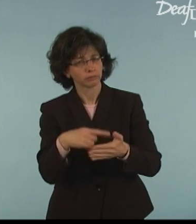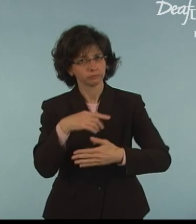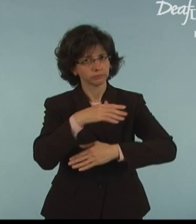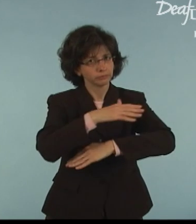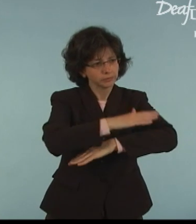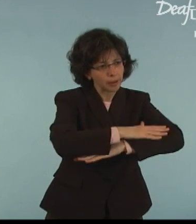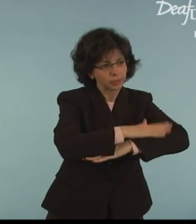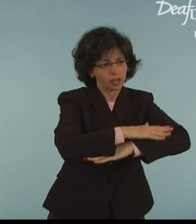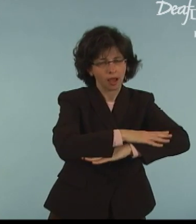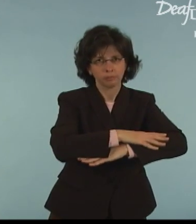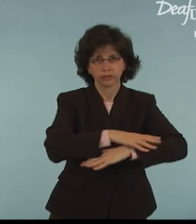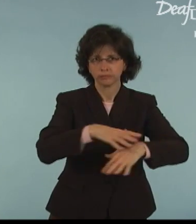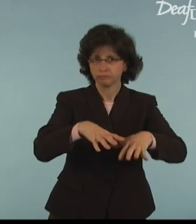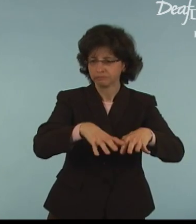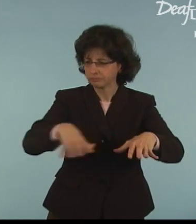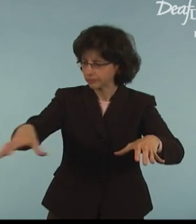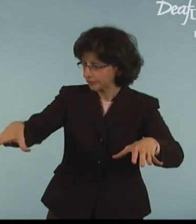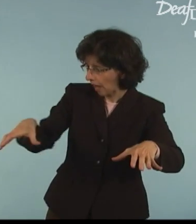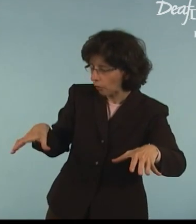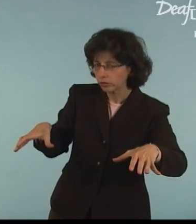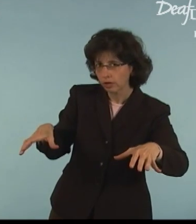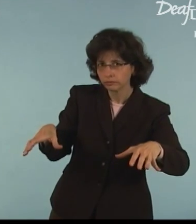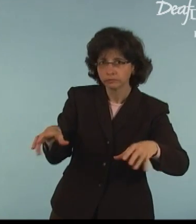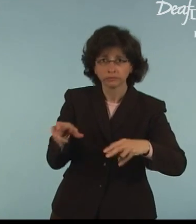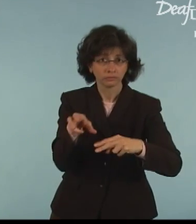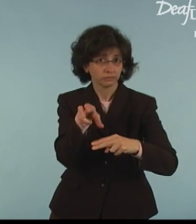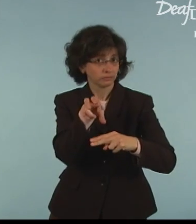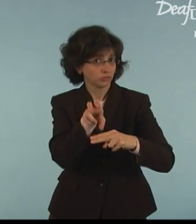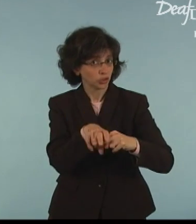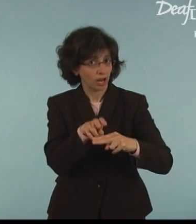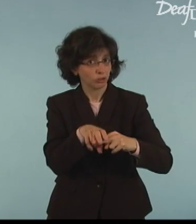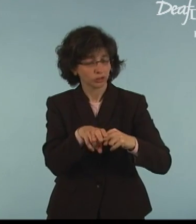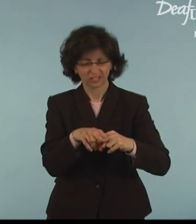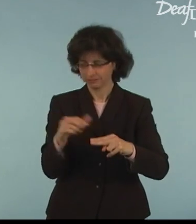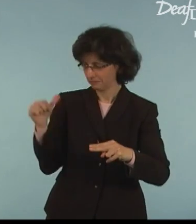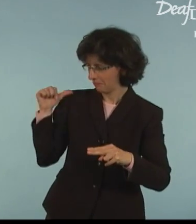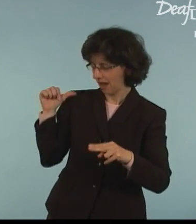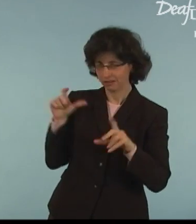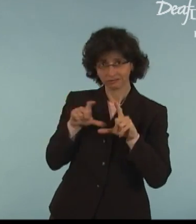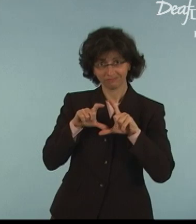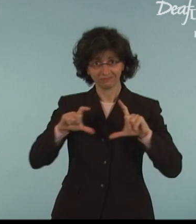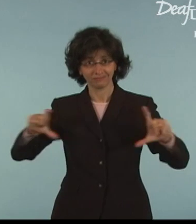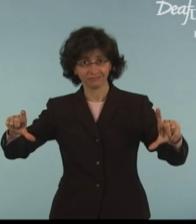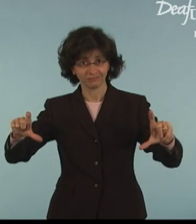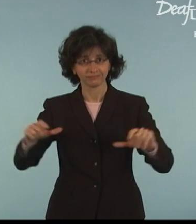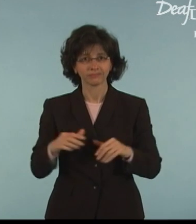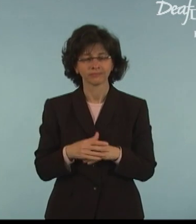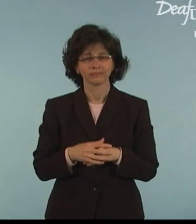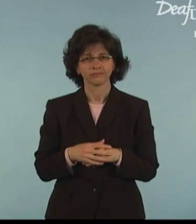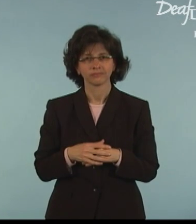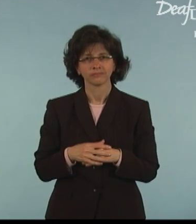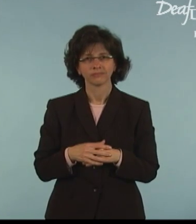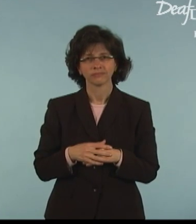For example, table tops, counters, and chair backs.